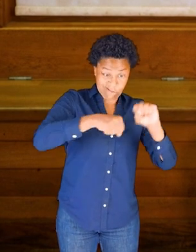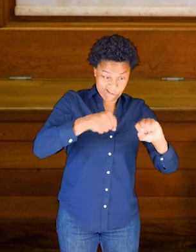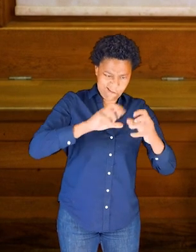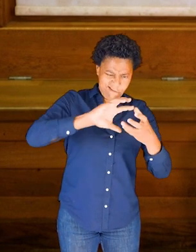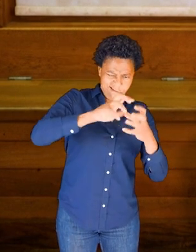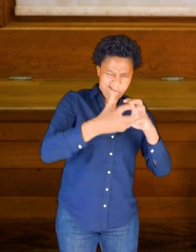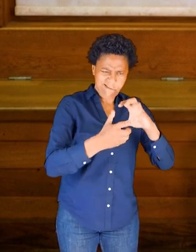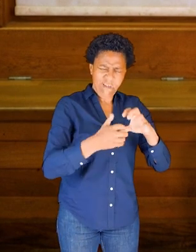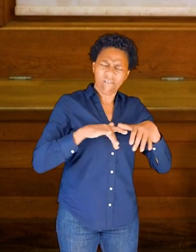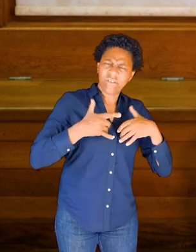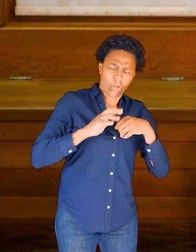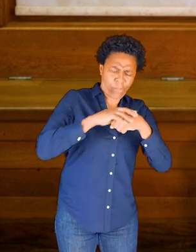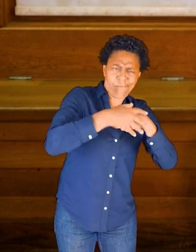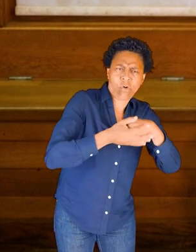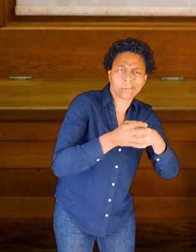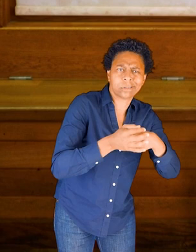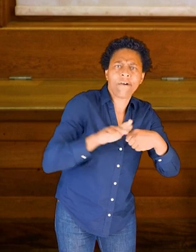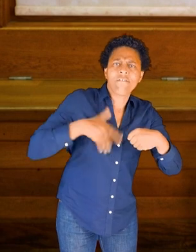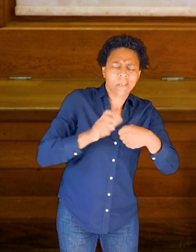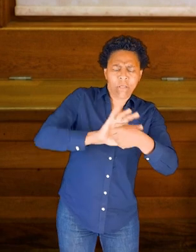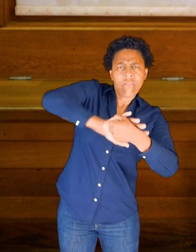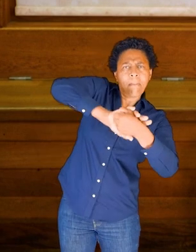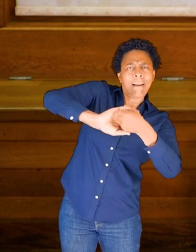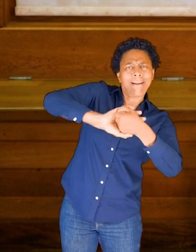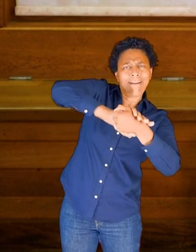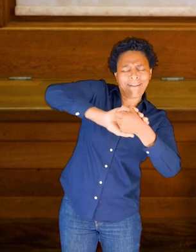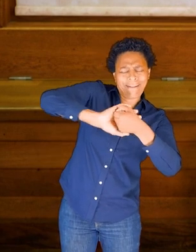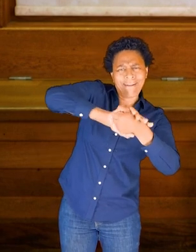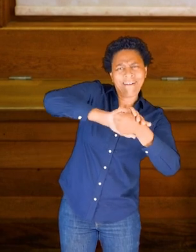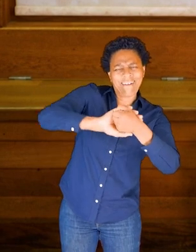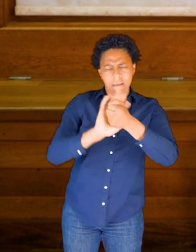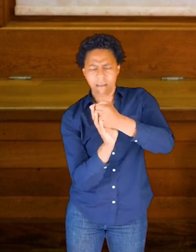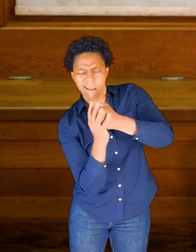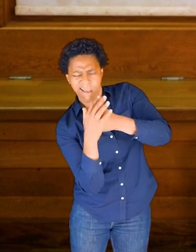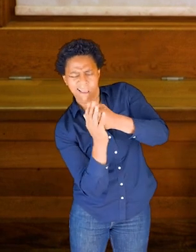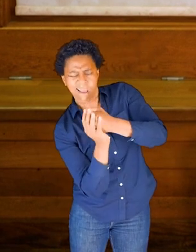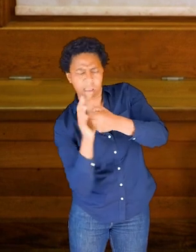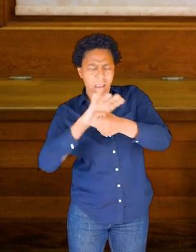getting a sense of the front, the side and the back, I might be able